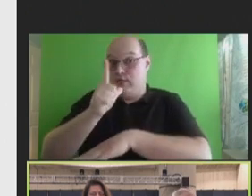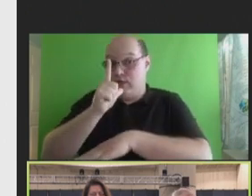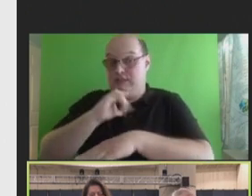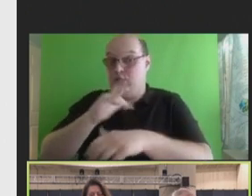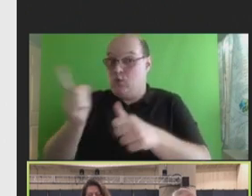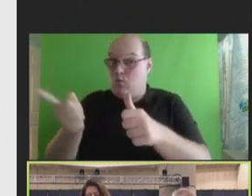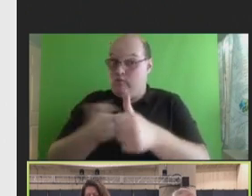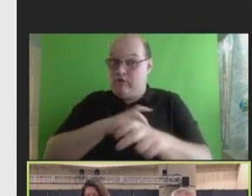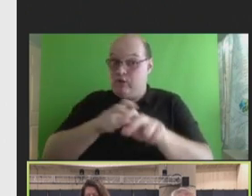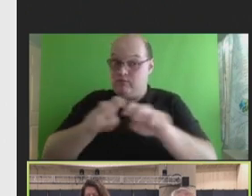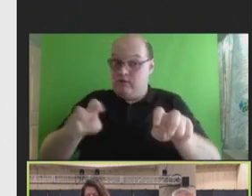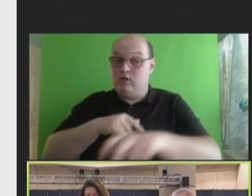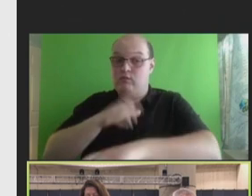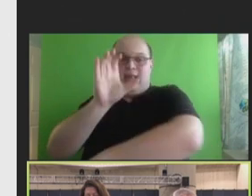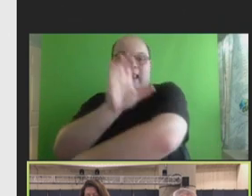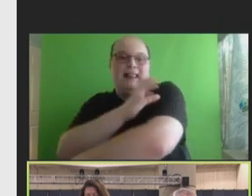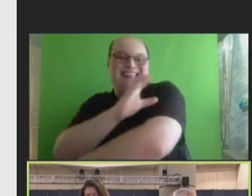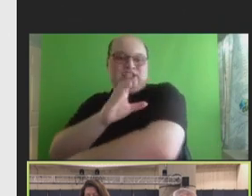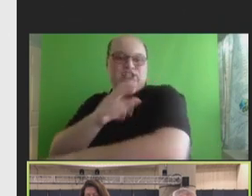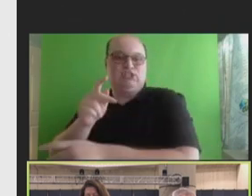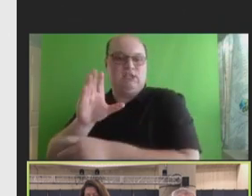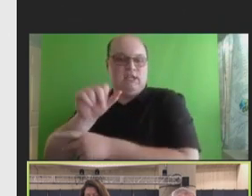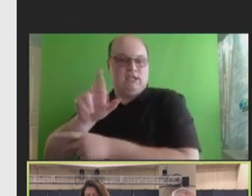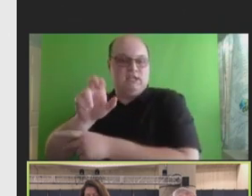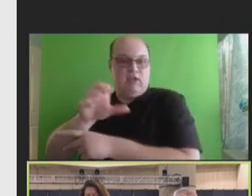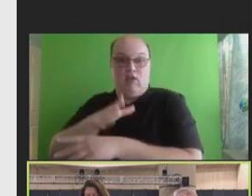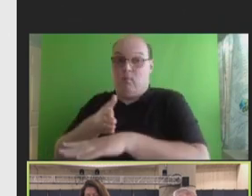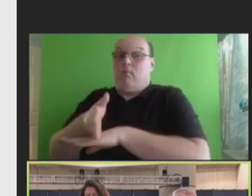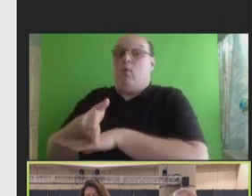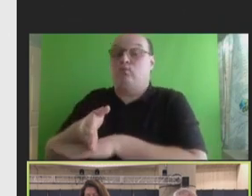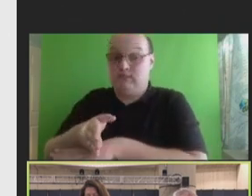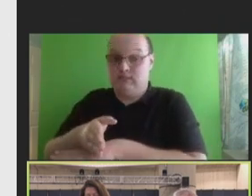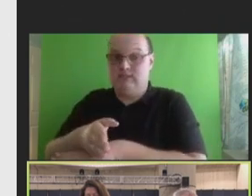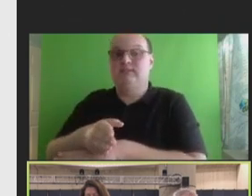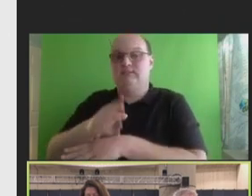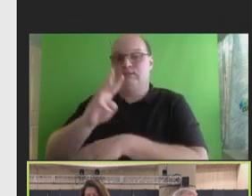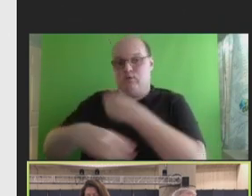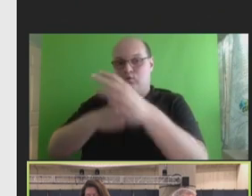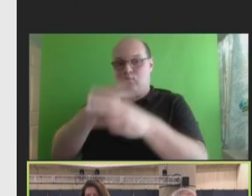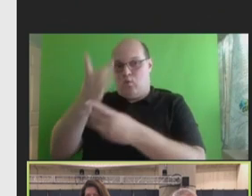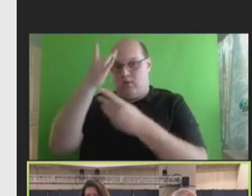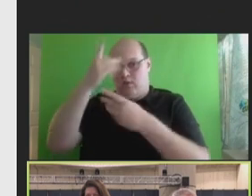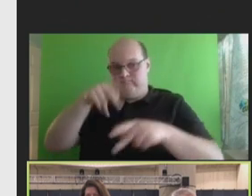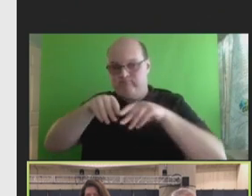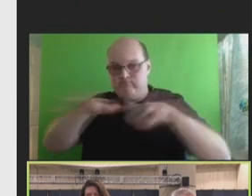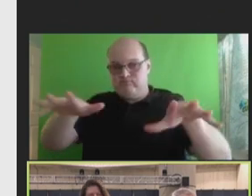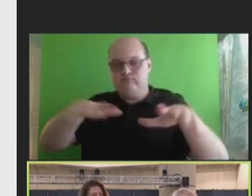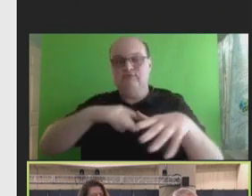will be Clinician Care Post Pandemic Immunization Insights. We're going to now go to the lunch